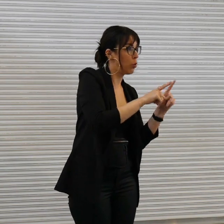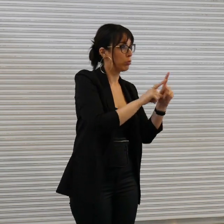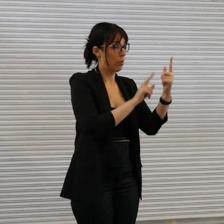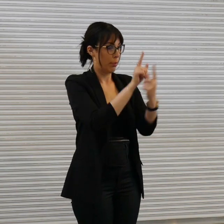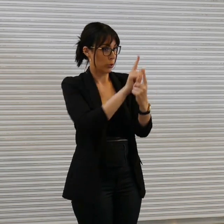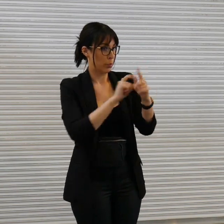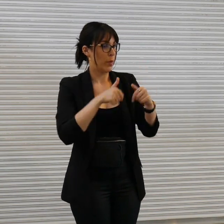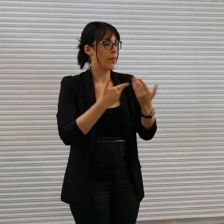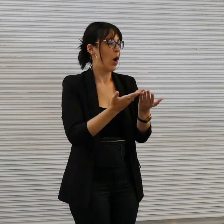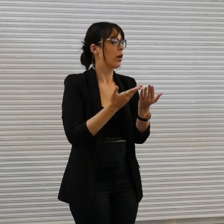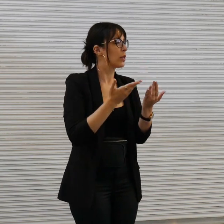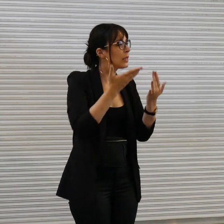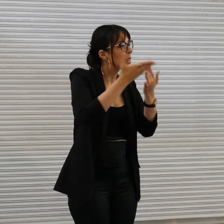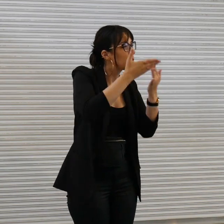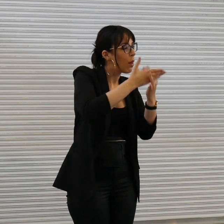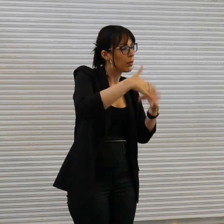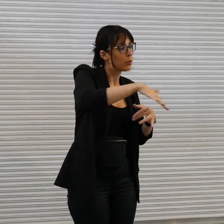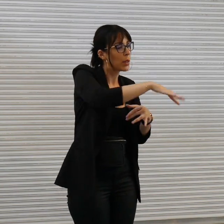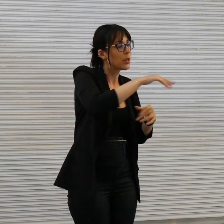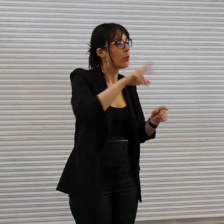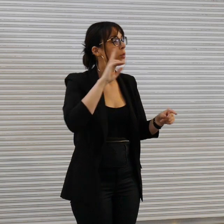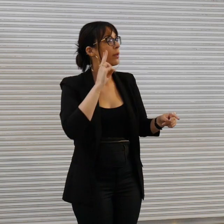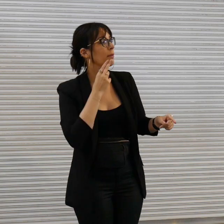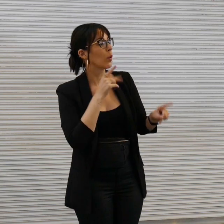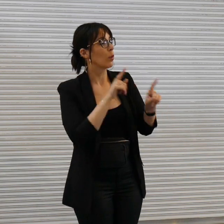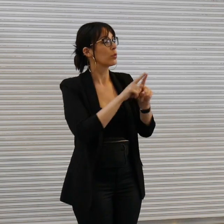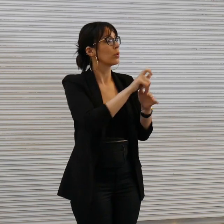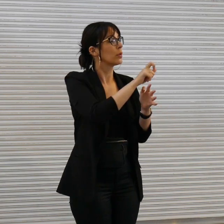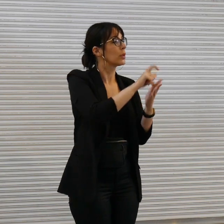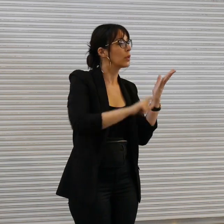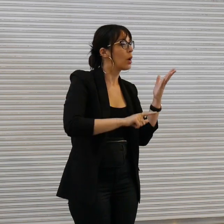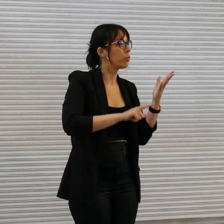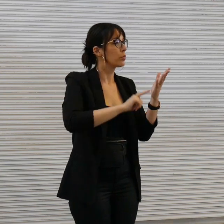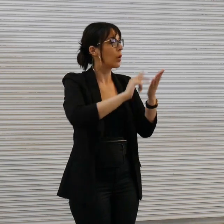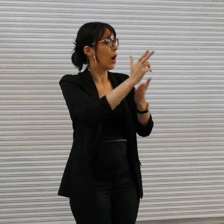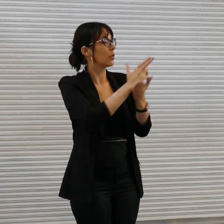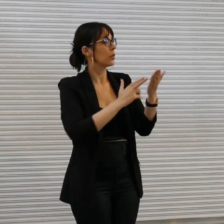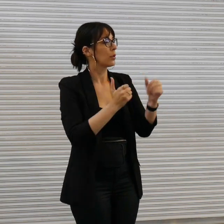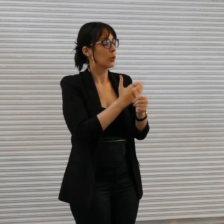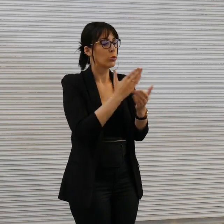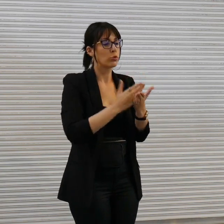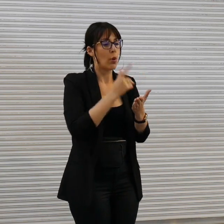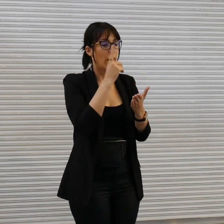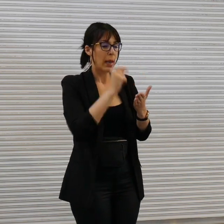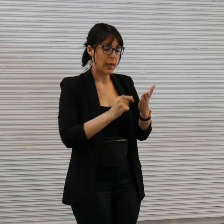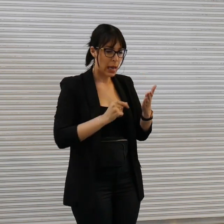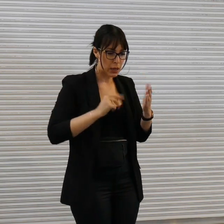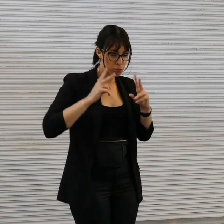supportive spaces for deaf and disabled artists to explore artistic practice and develop careers